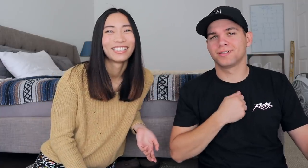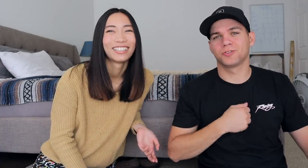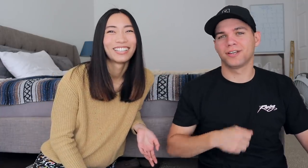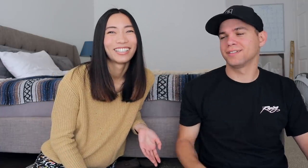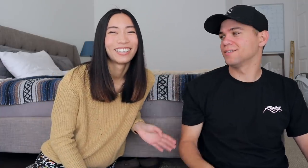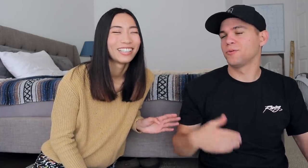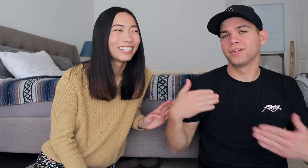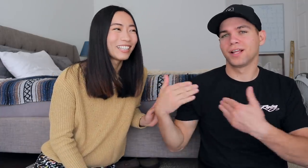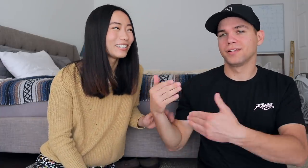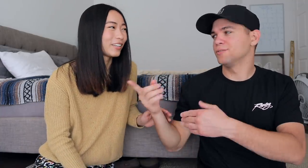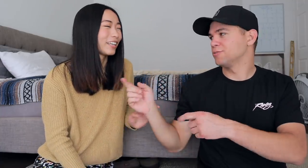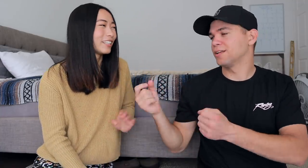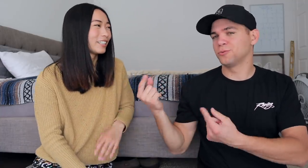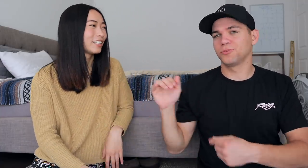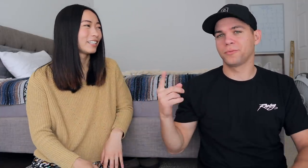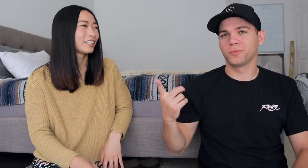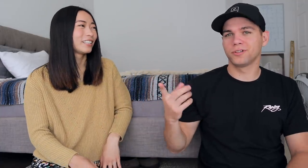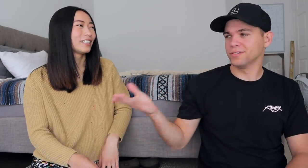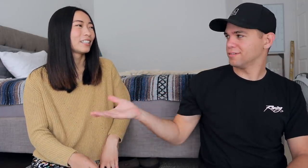sorr sorry go ahead you do that one